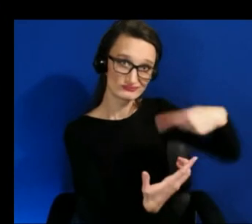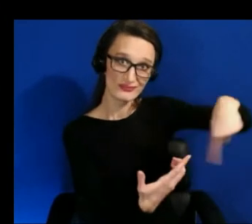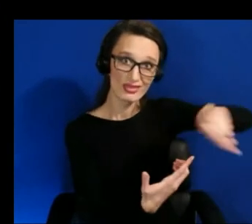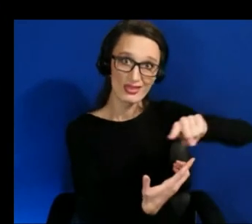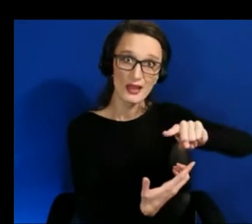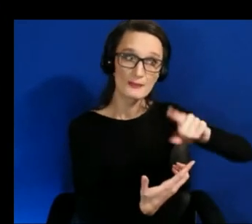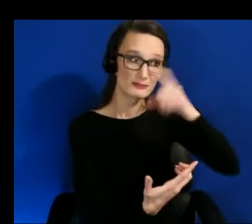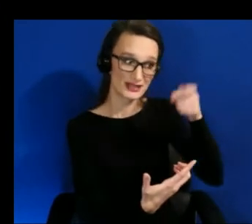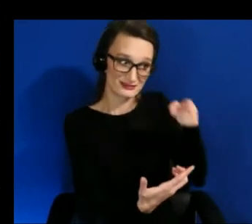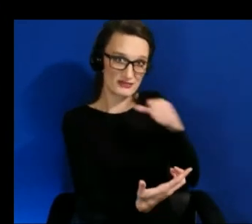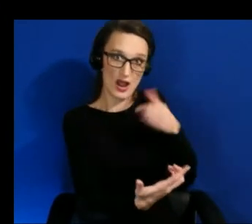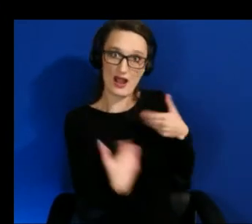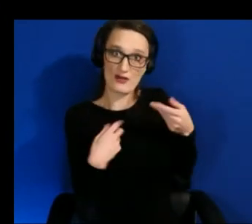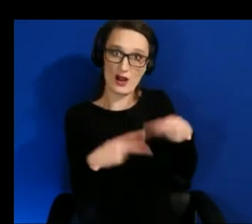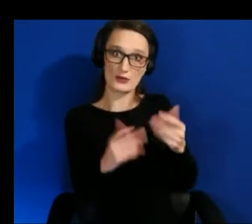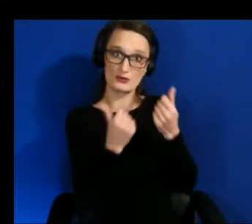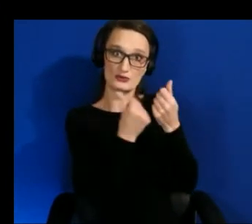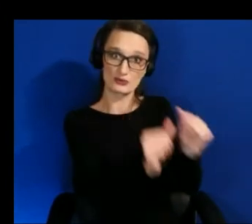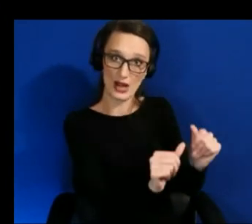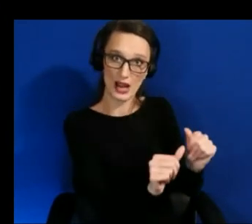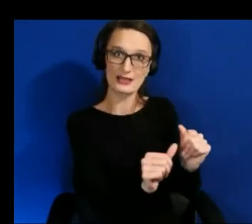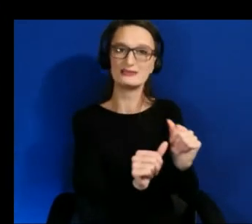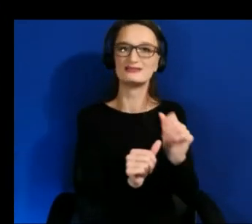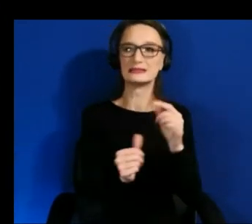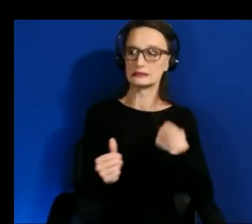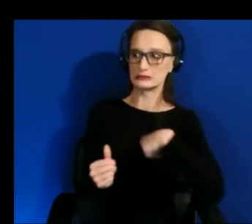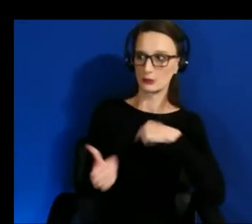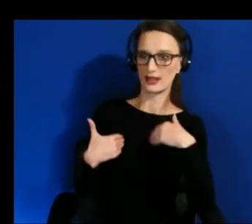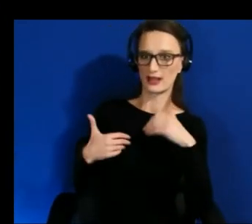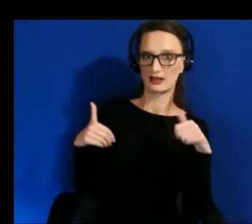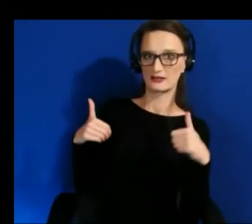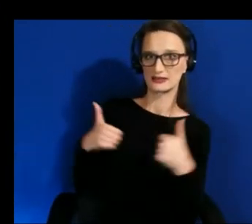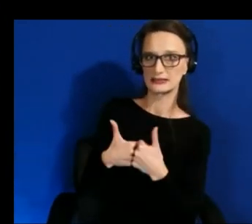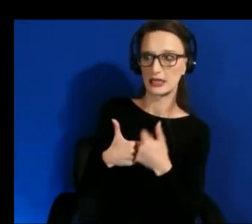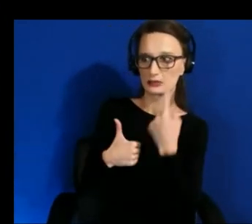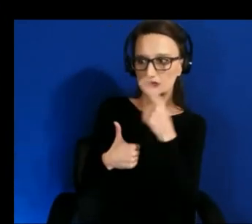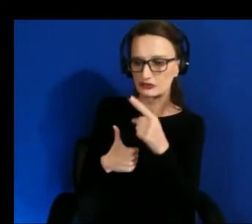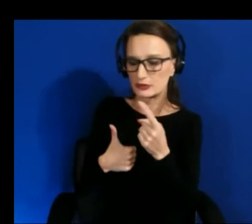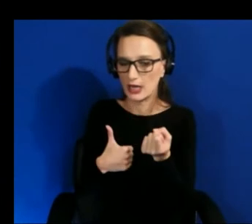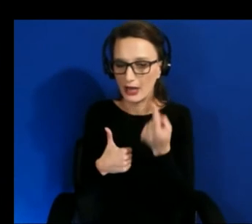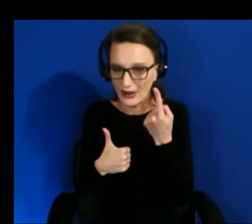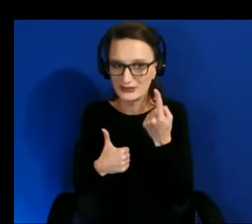really makes it difficult for us to actually understand what kind of like the efficacy of